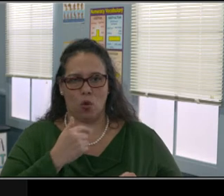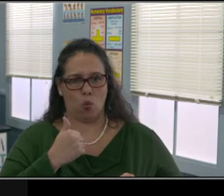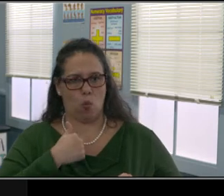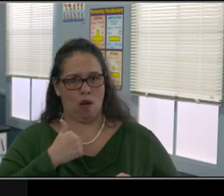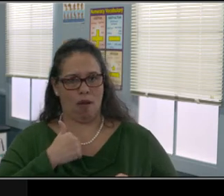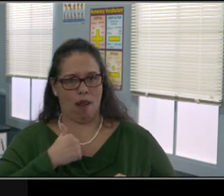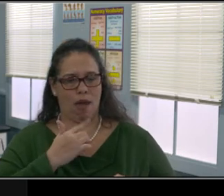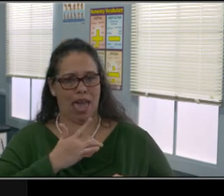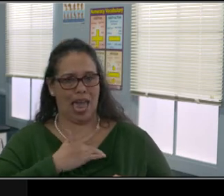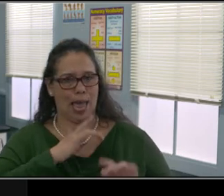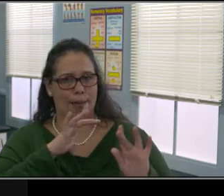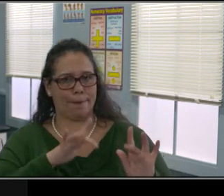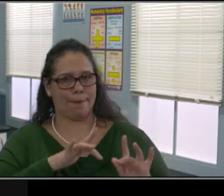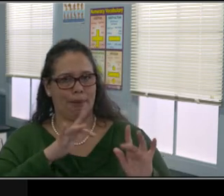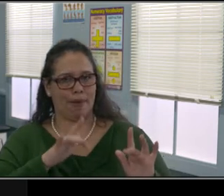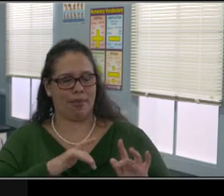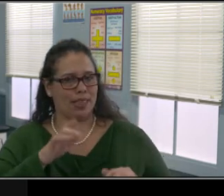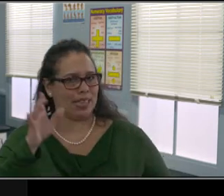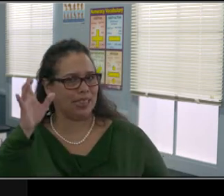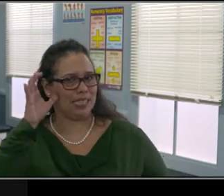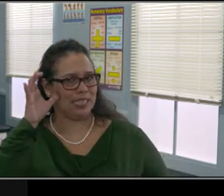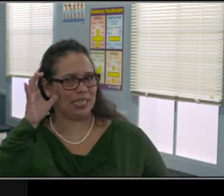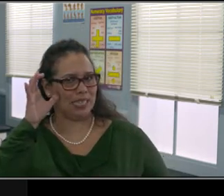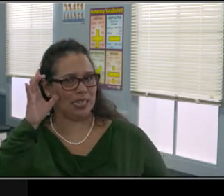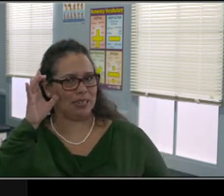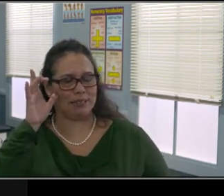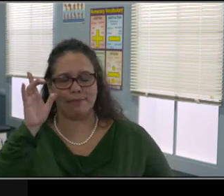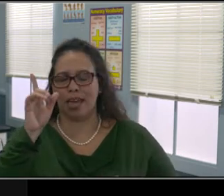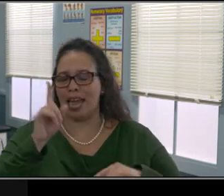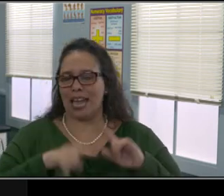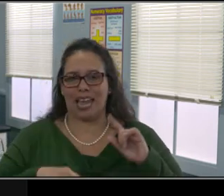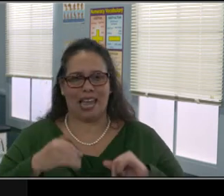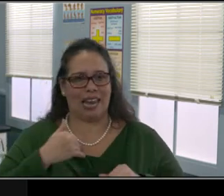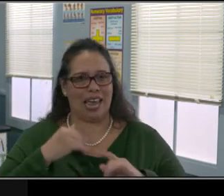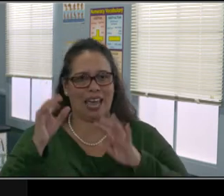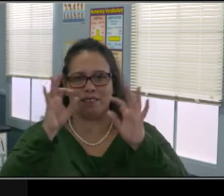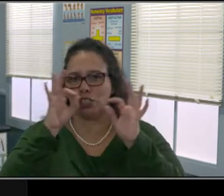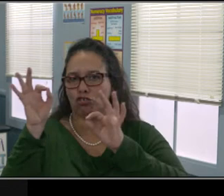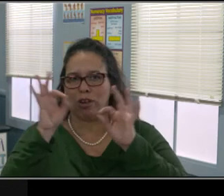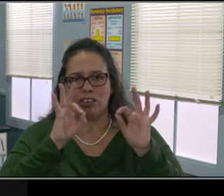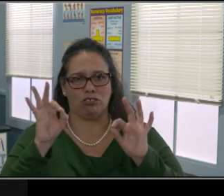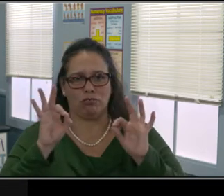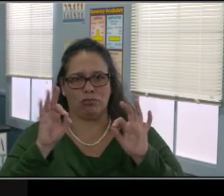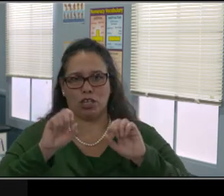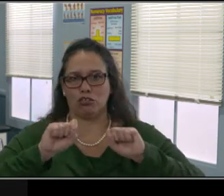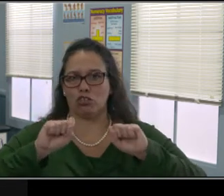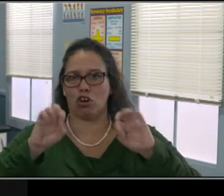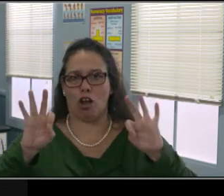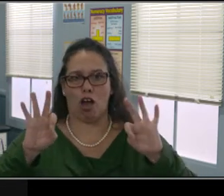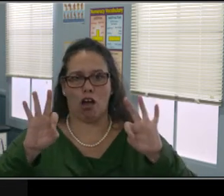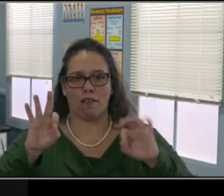Remove all distractions, okay? Turn off the TV, put down the dishes,